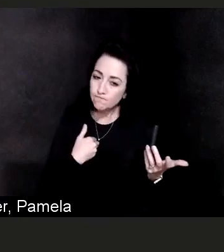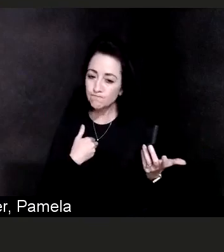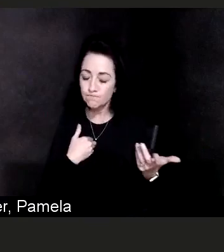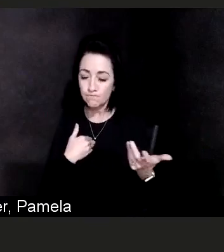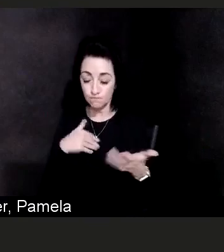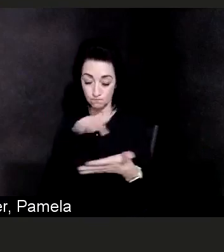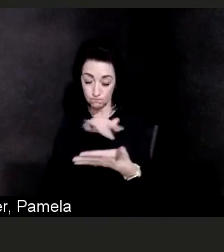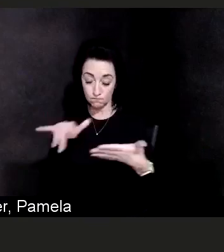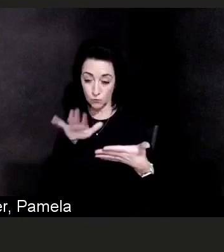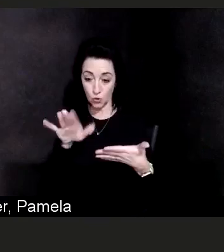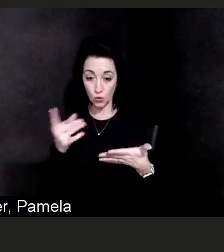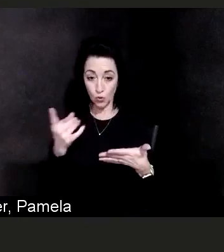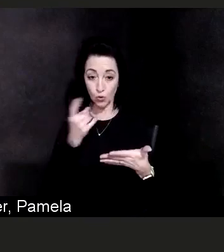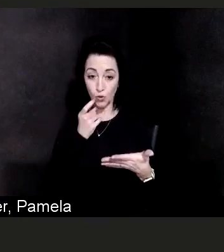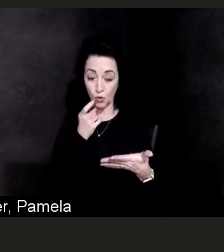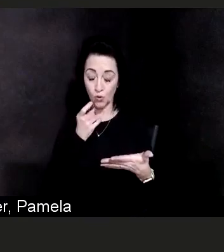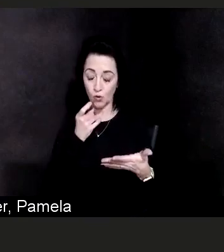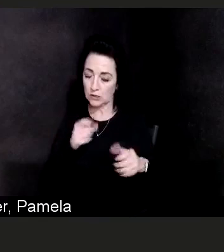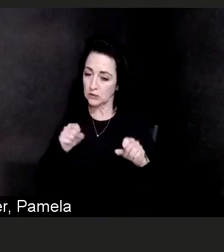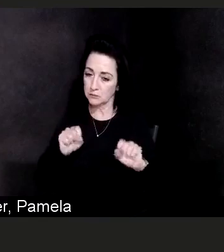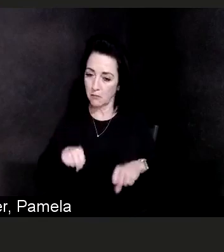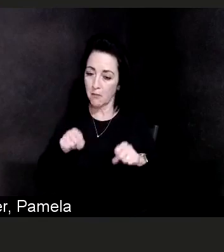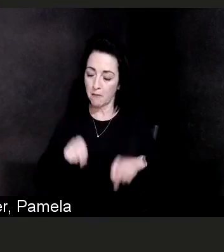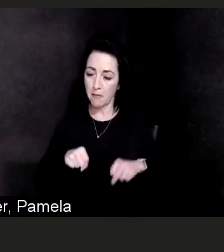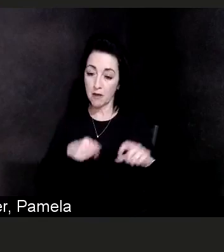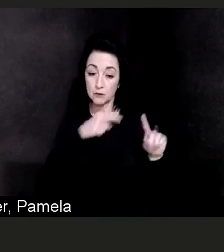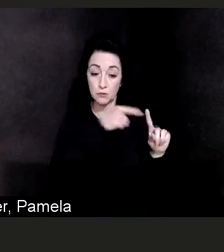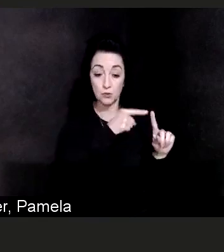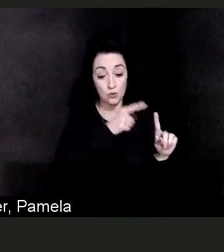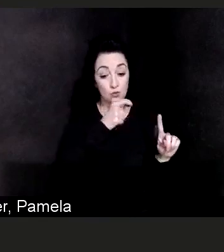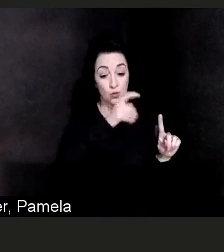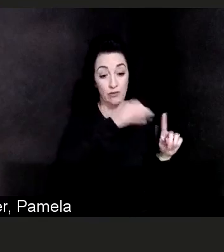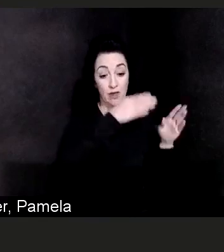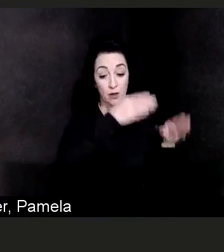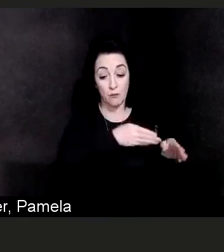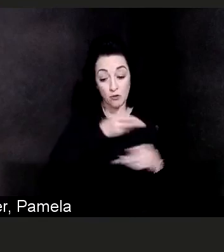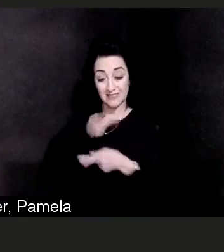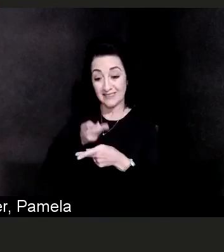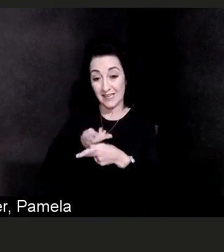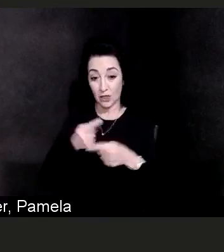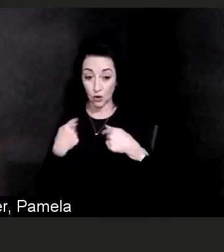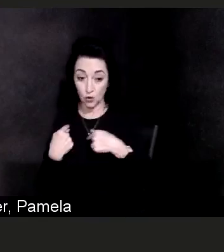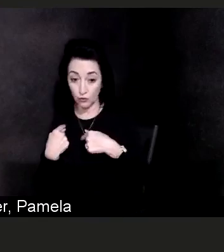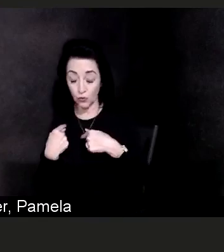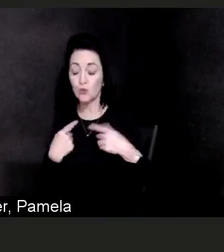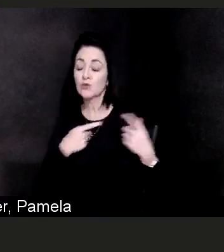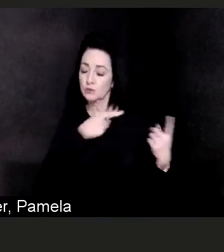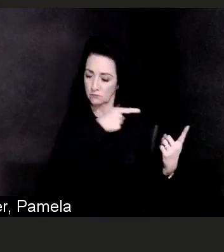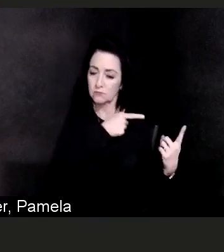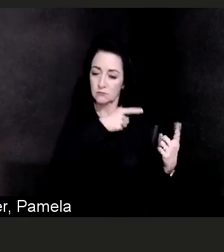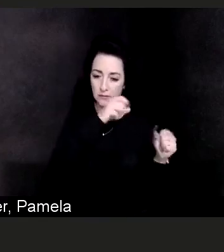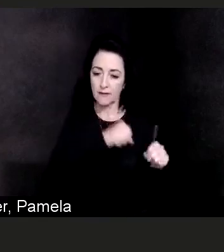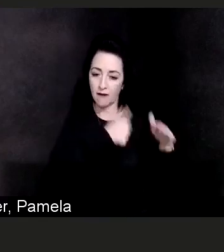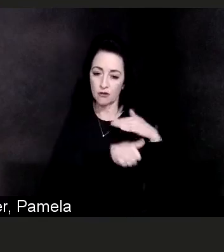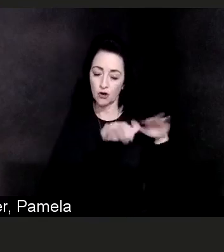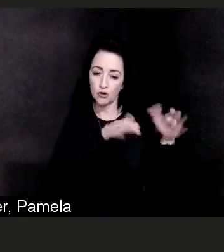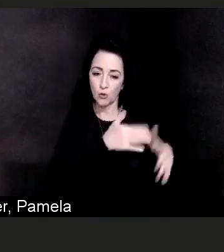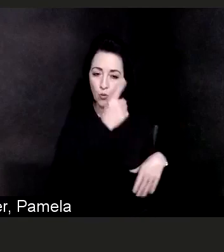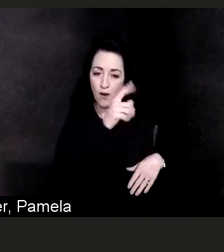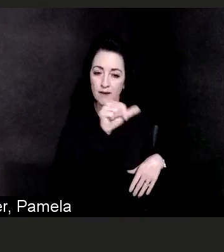but that person may actually fall into 1A, so that would be a question to potentially ask a primary care physician